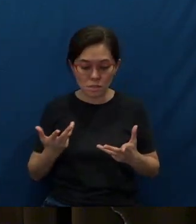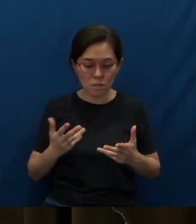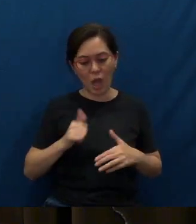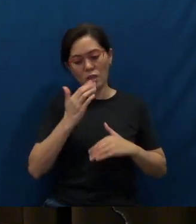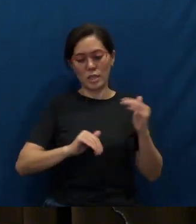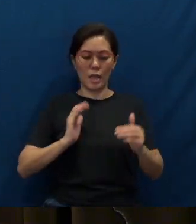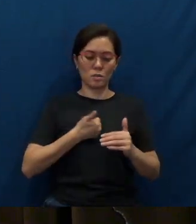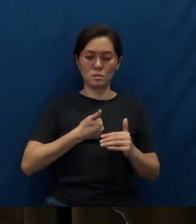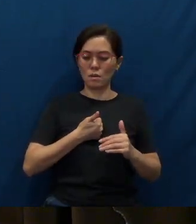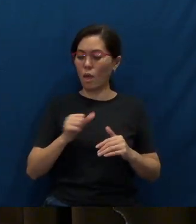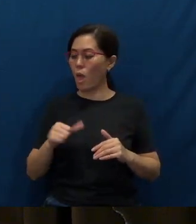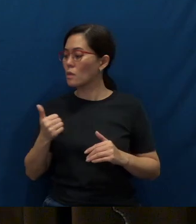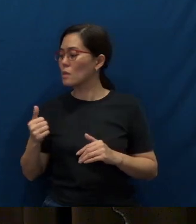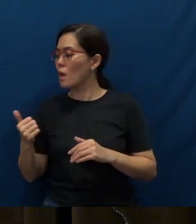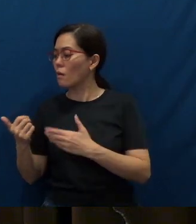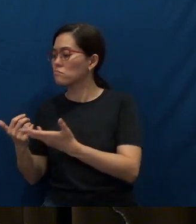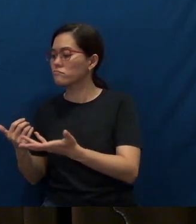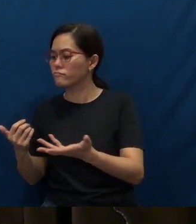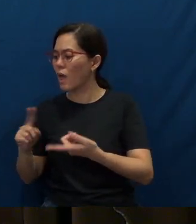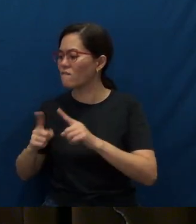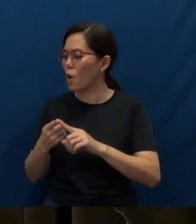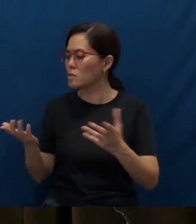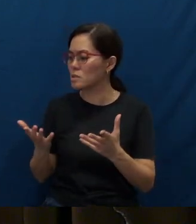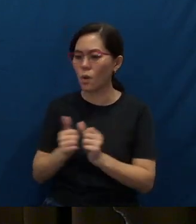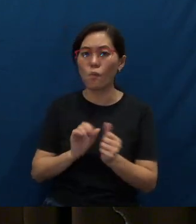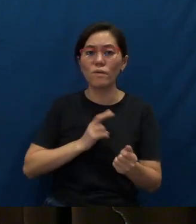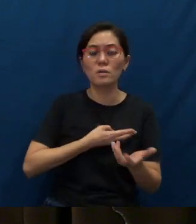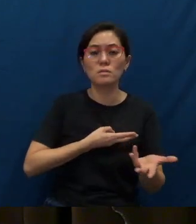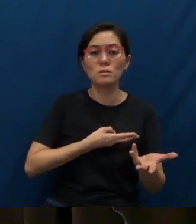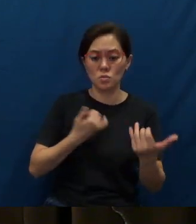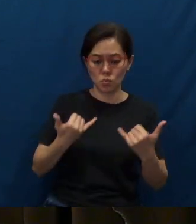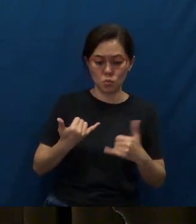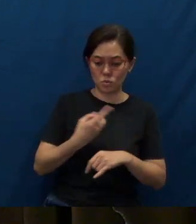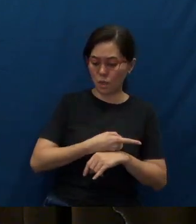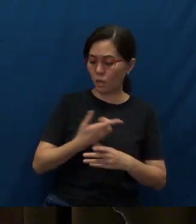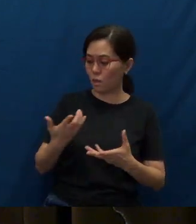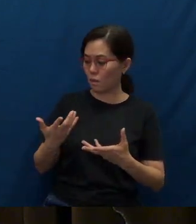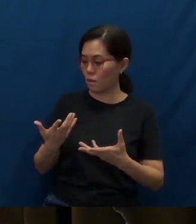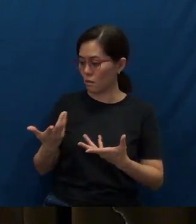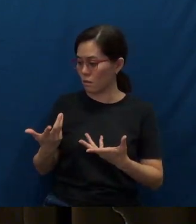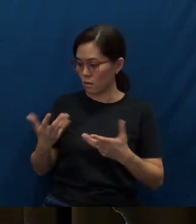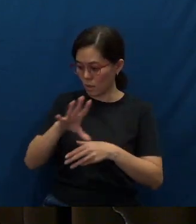Are there any other friends that are here in the service with us, today included?